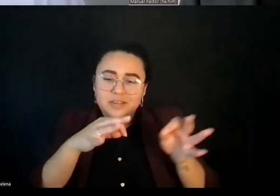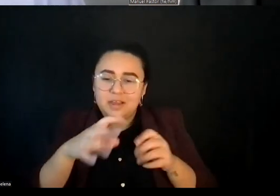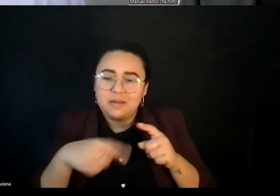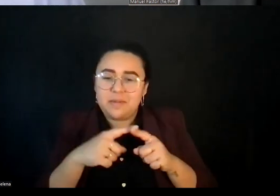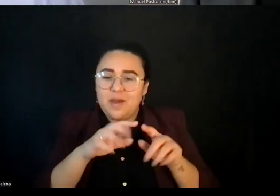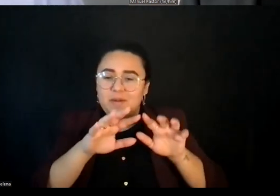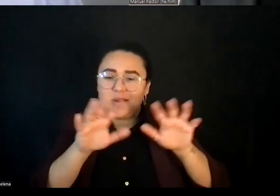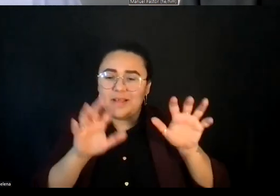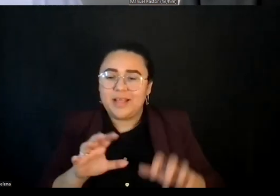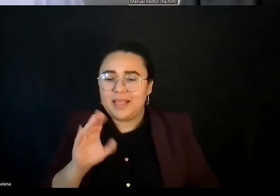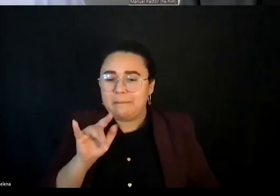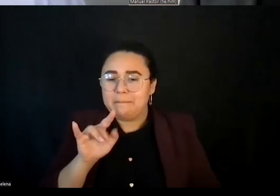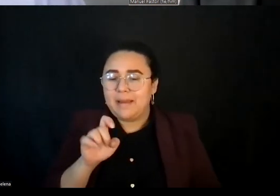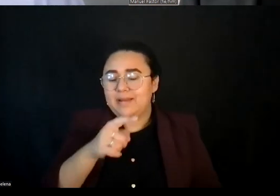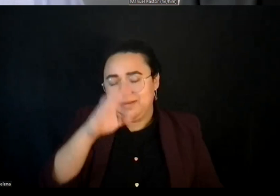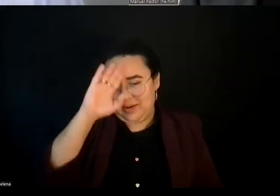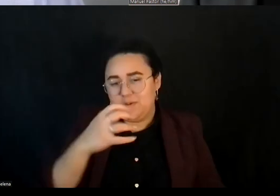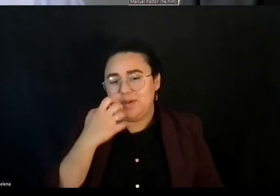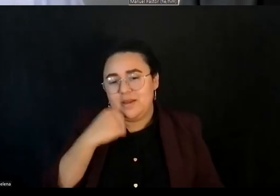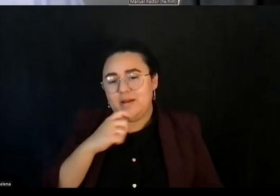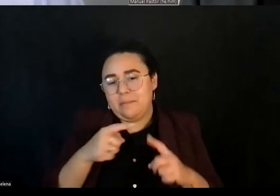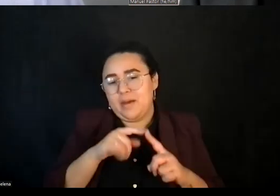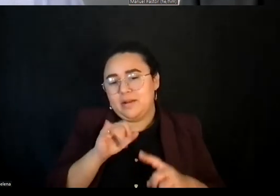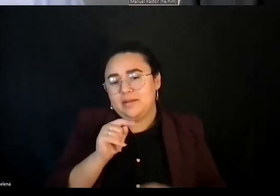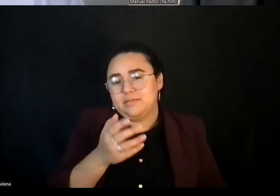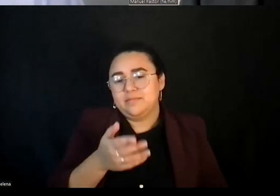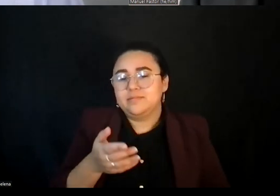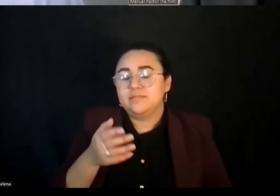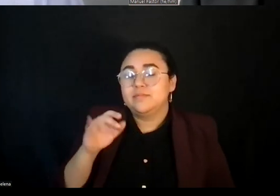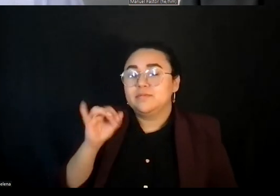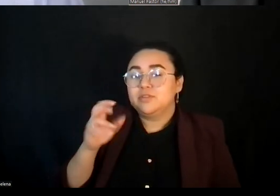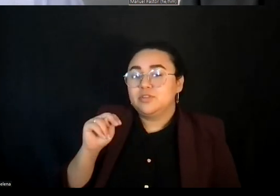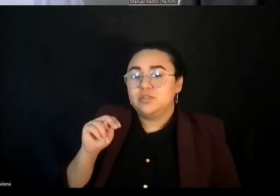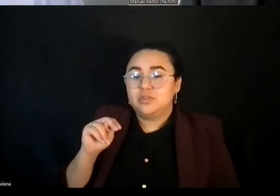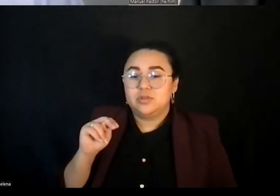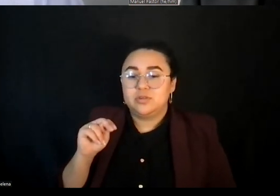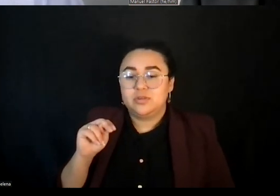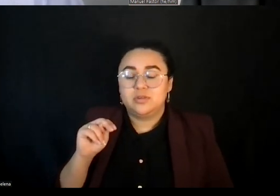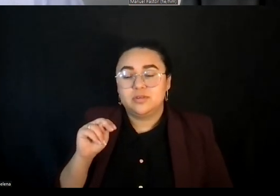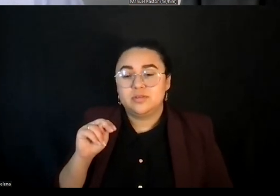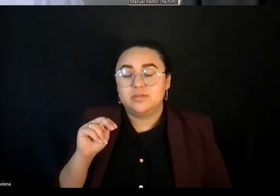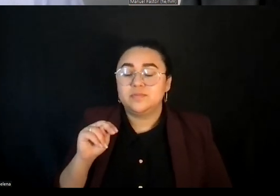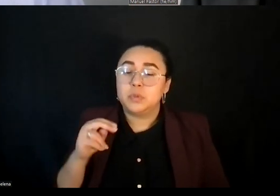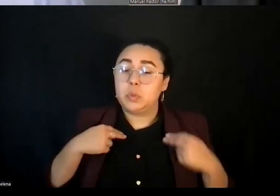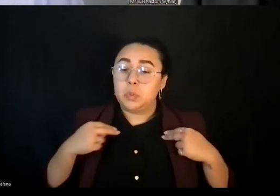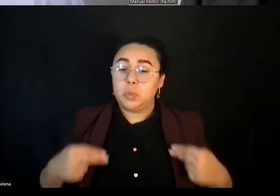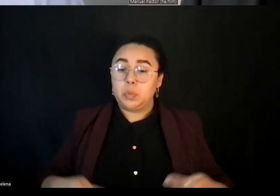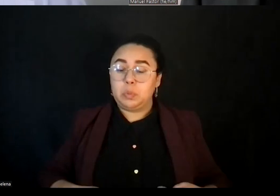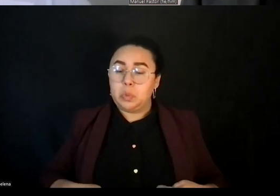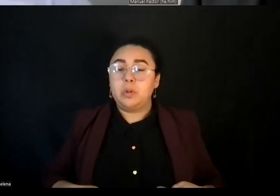Yeah, I'm I'm glad you brought that up. I mean, I think we are actually part of the Earth. Earth is part of us. Human.